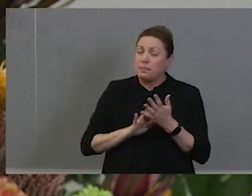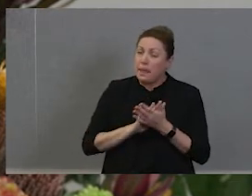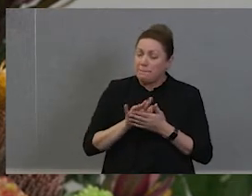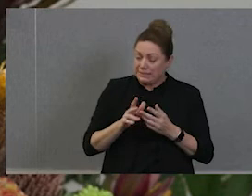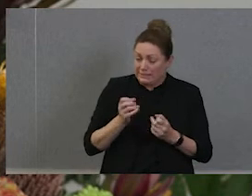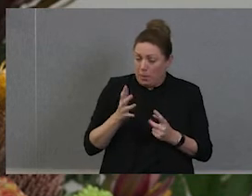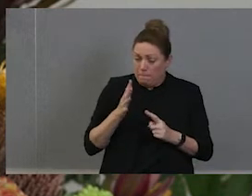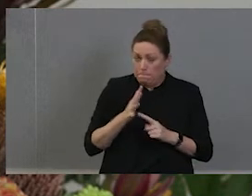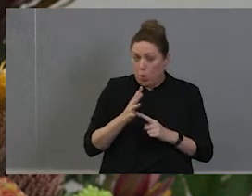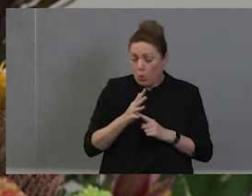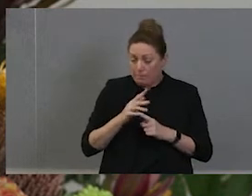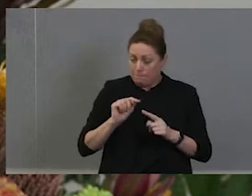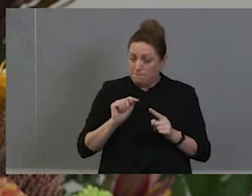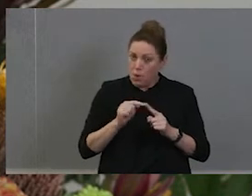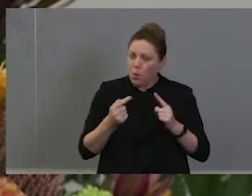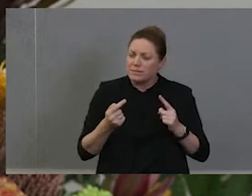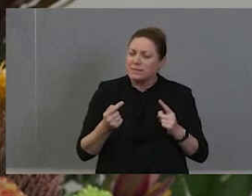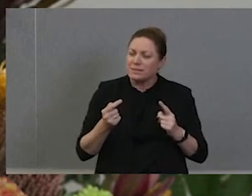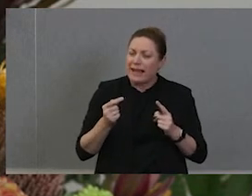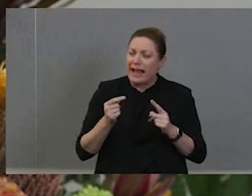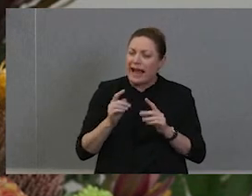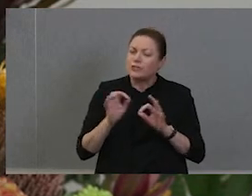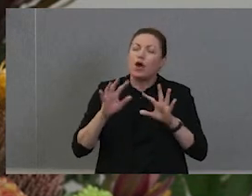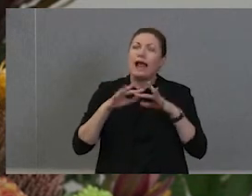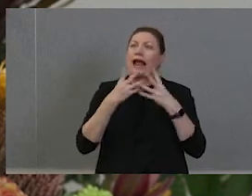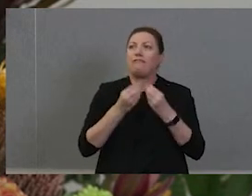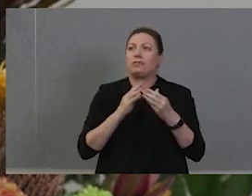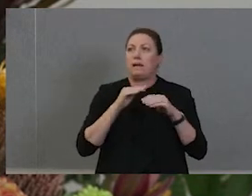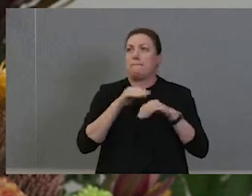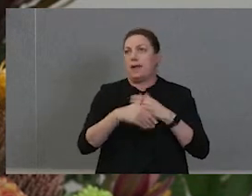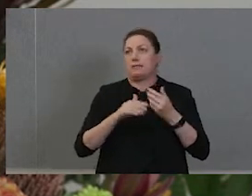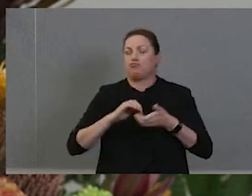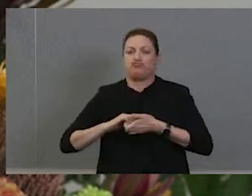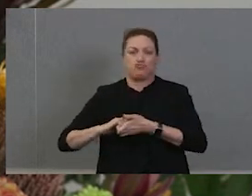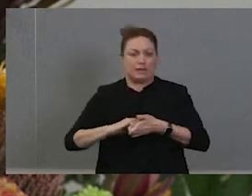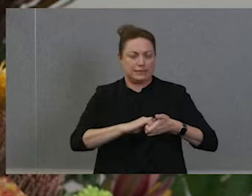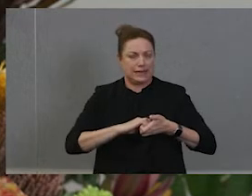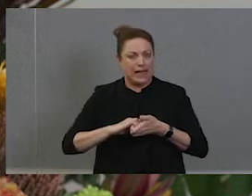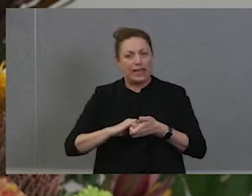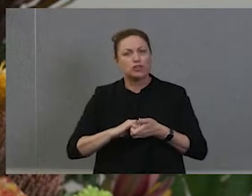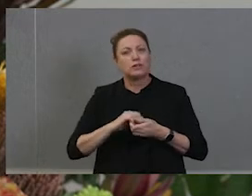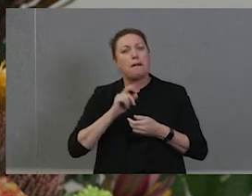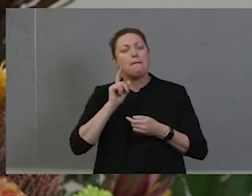necessarily everything about what reconciliation is about, but I think they overlap heavily with a lot of themes